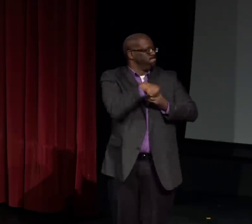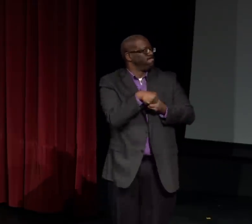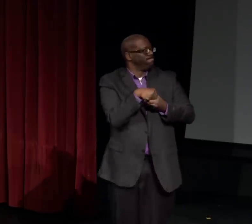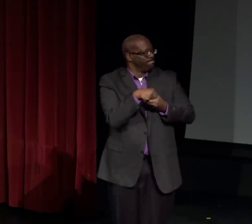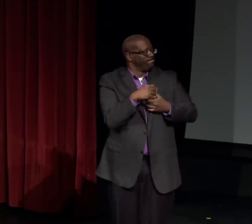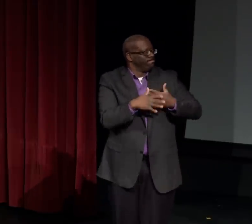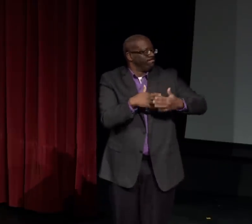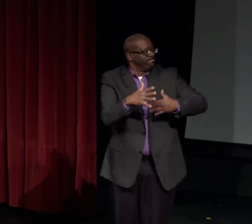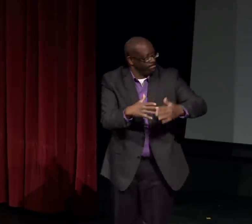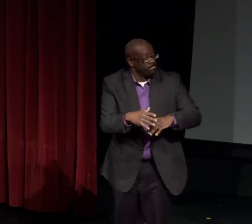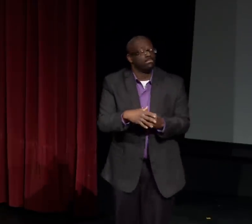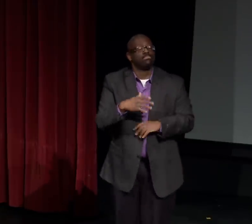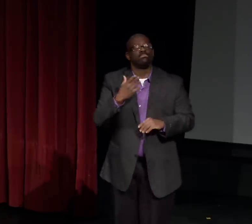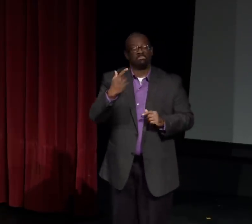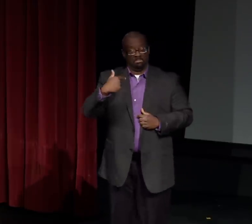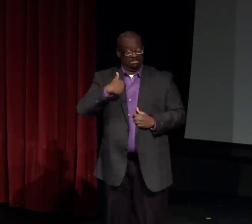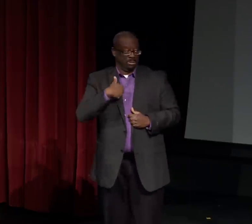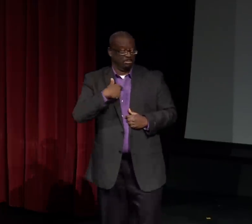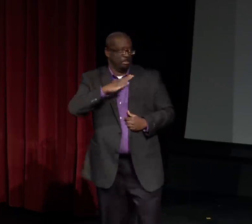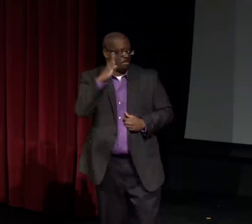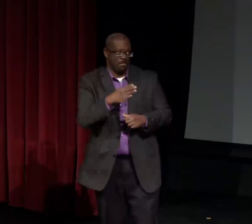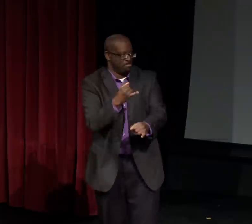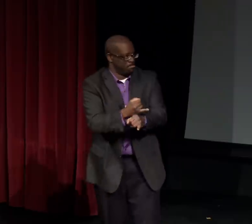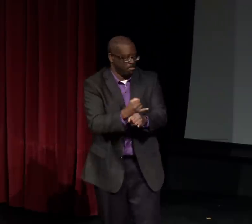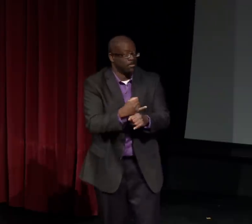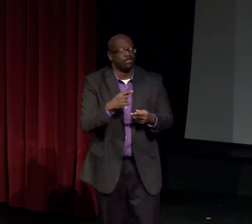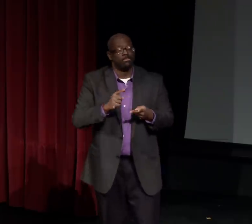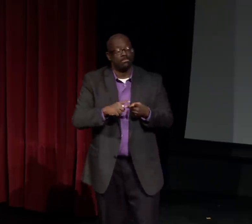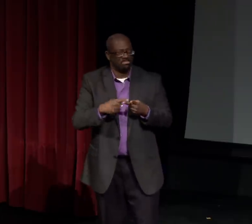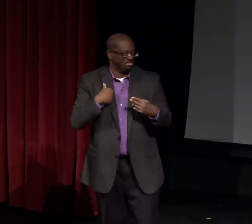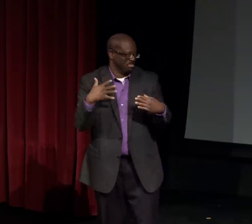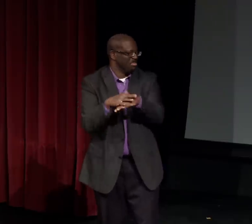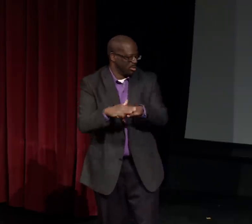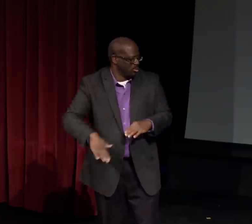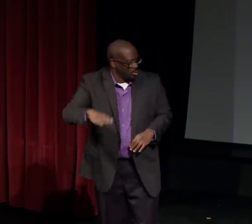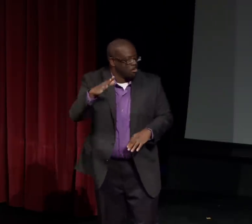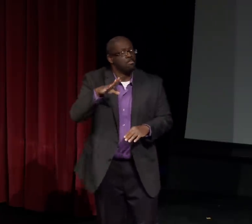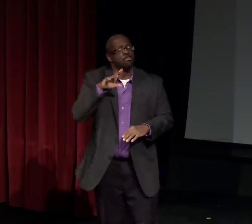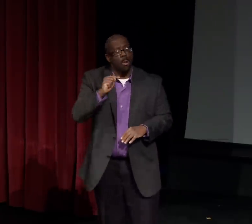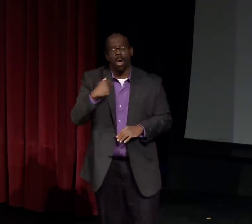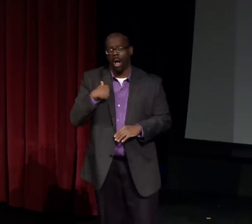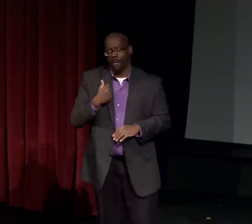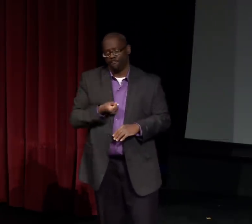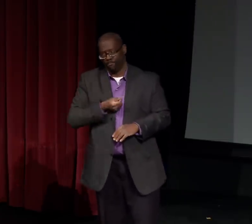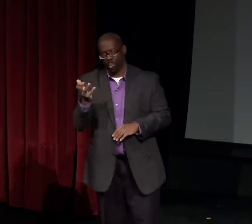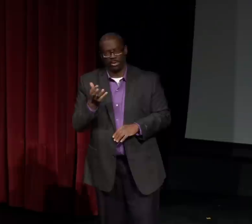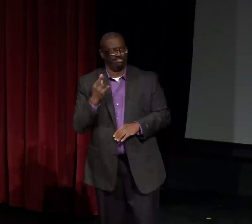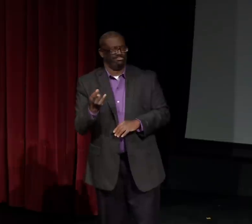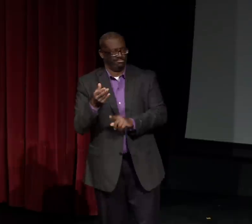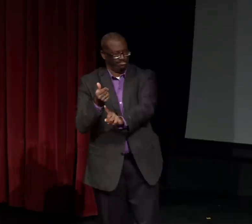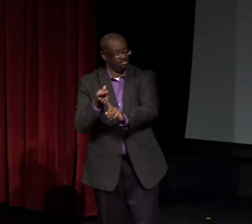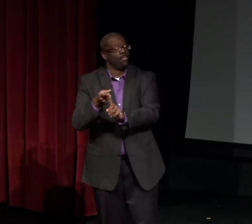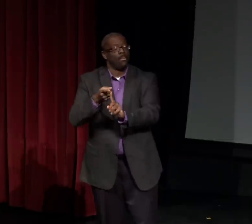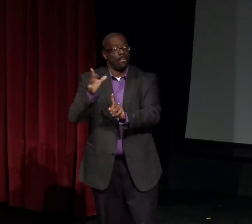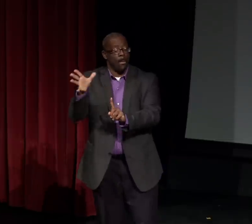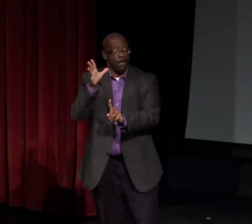Their own cultures and their own variations. Now, I didn't go to the residential schools. I went to public schools.